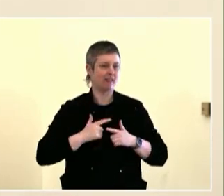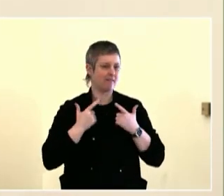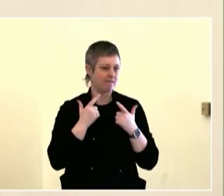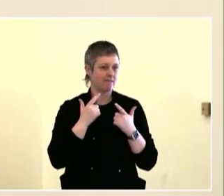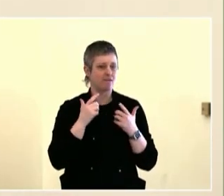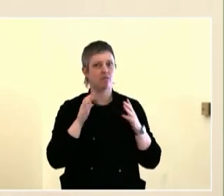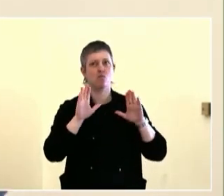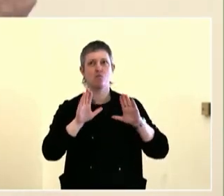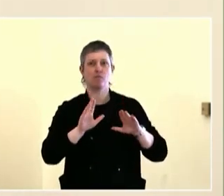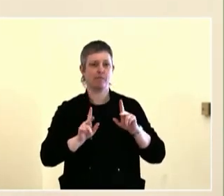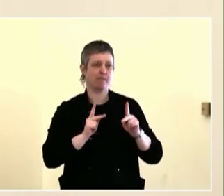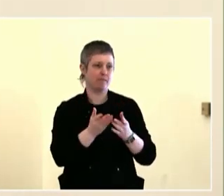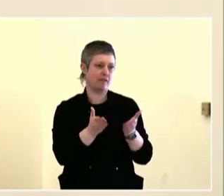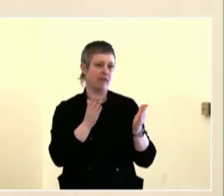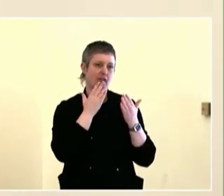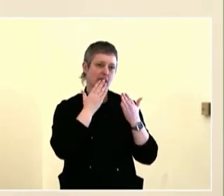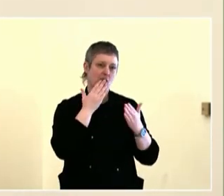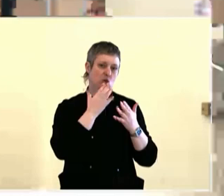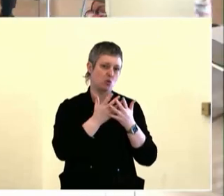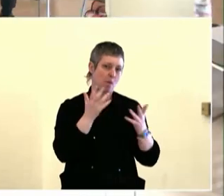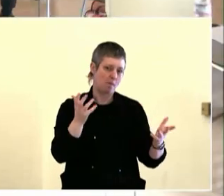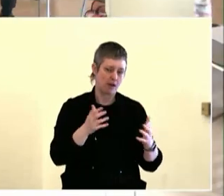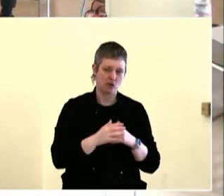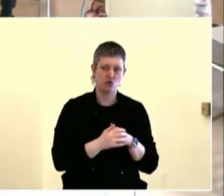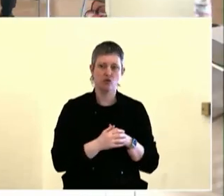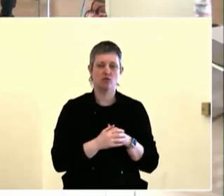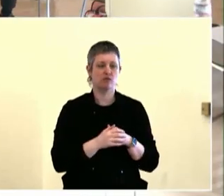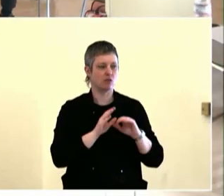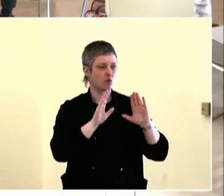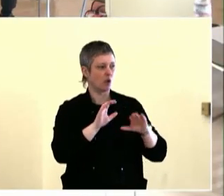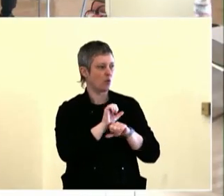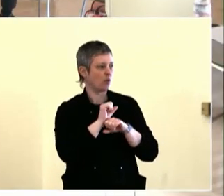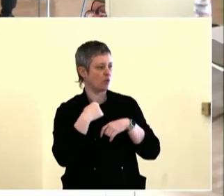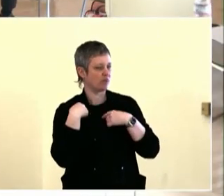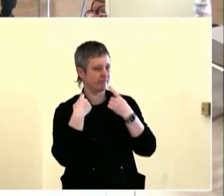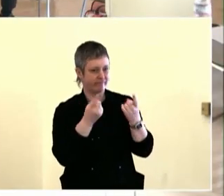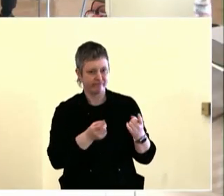us build community. That is a holistic and beautiful vision. Thank you both.